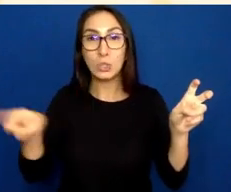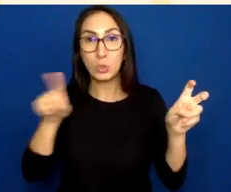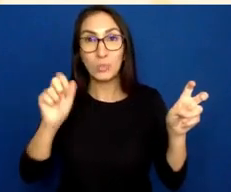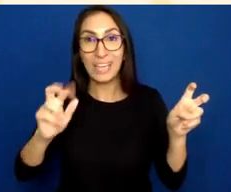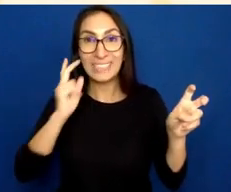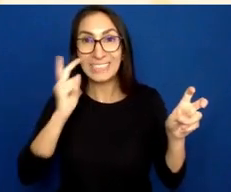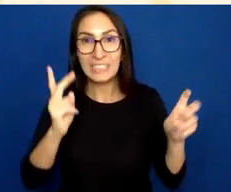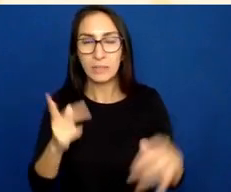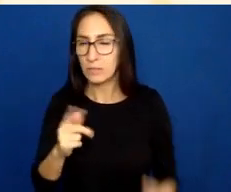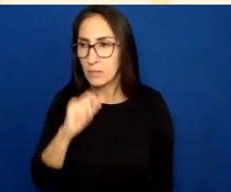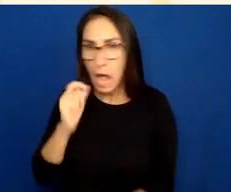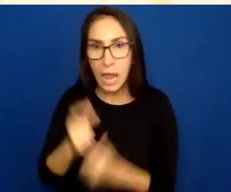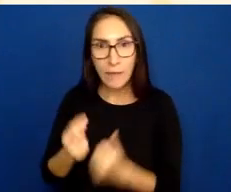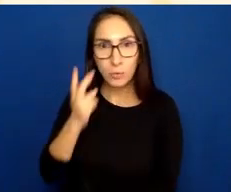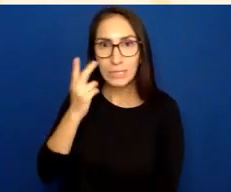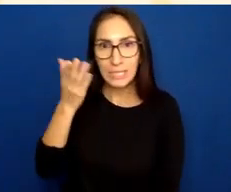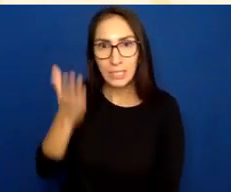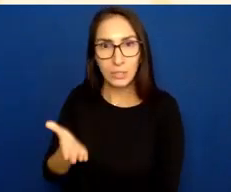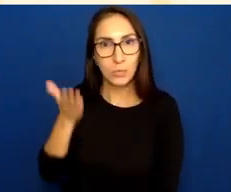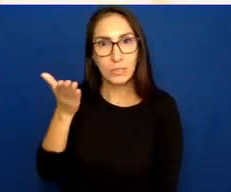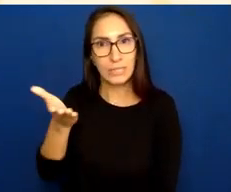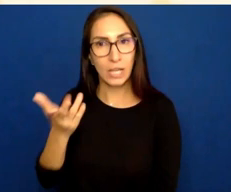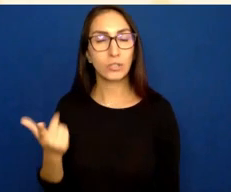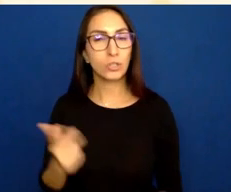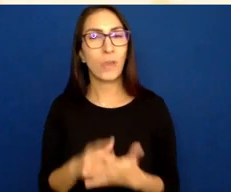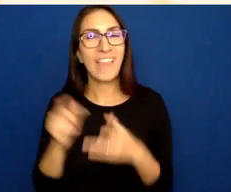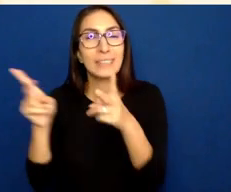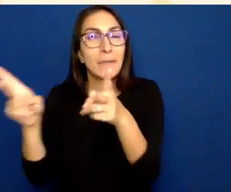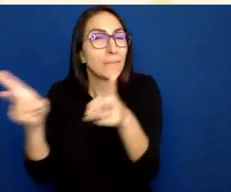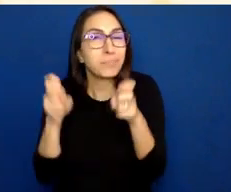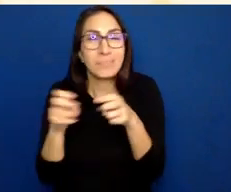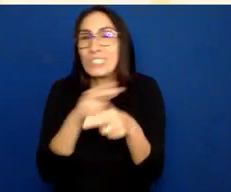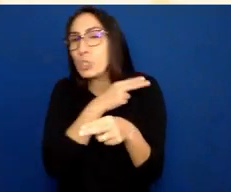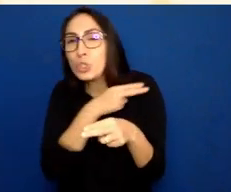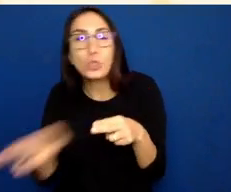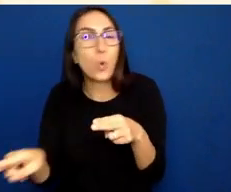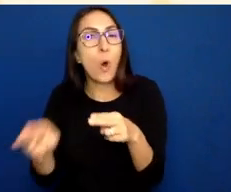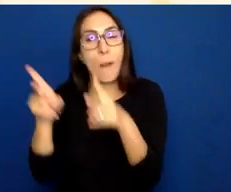So that's a snip of a pretty typical video lesson,